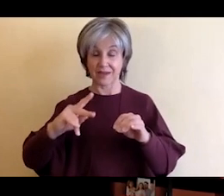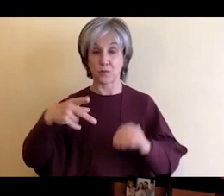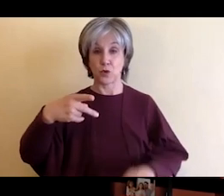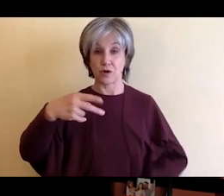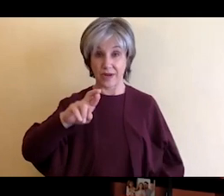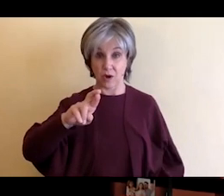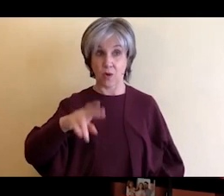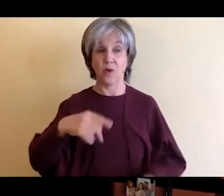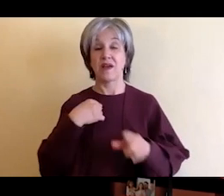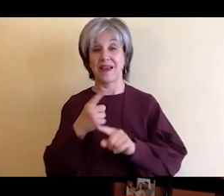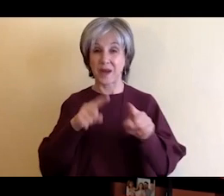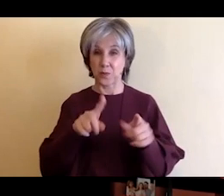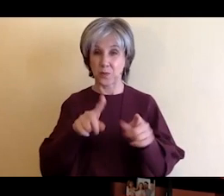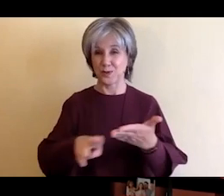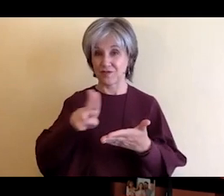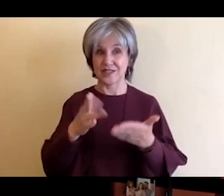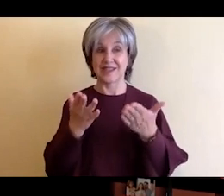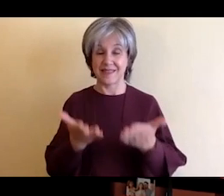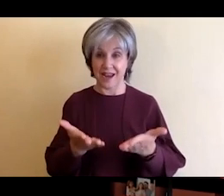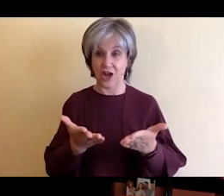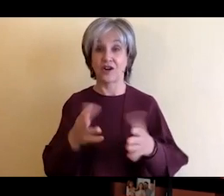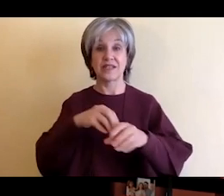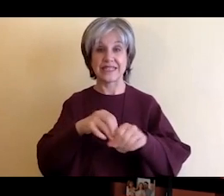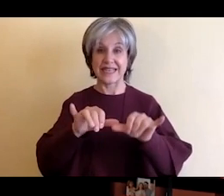I'm in the College of Art and Design, I'm an electrical engineer by training